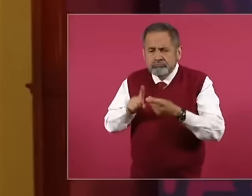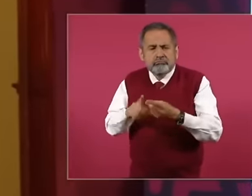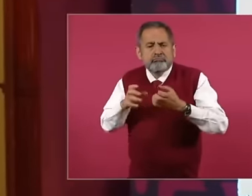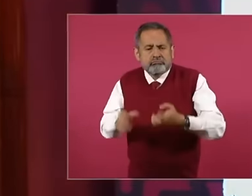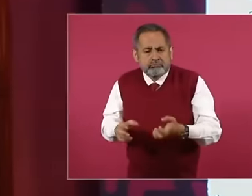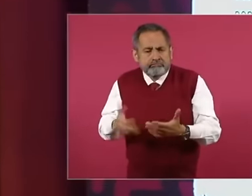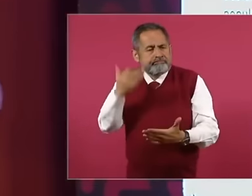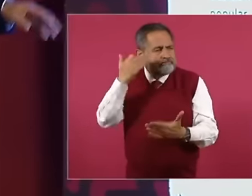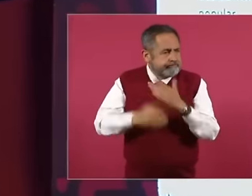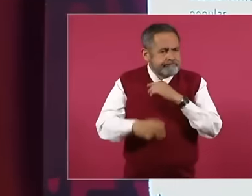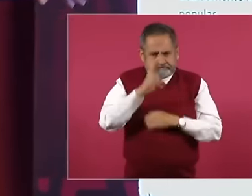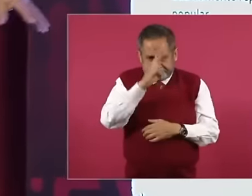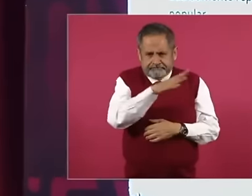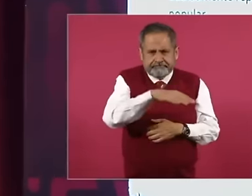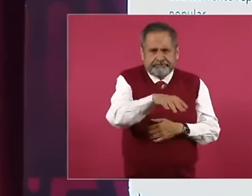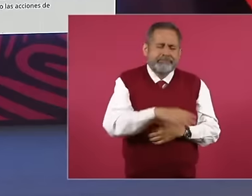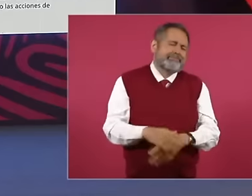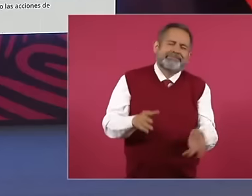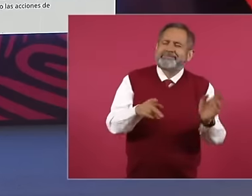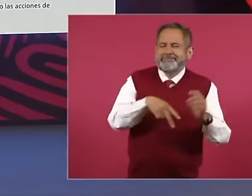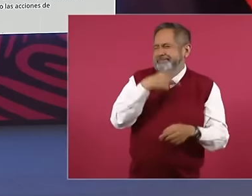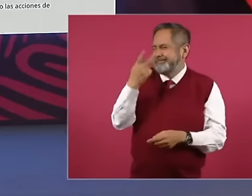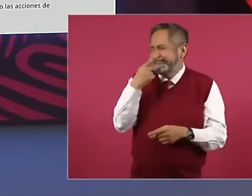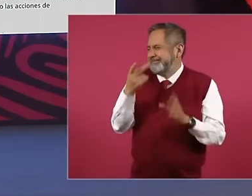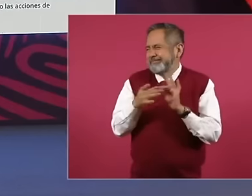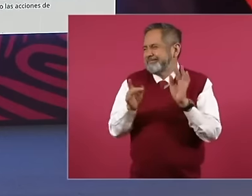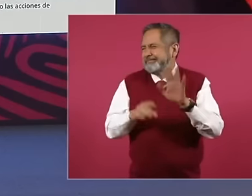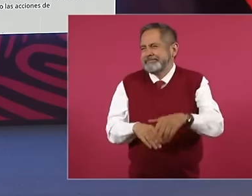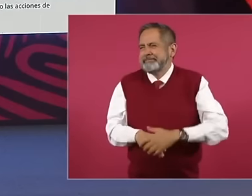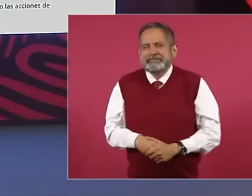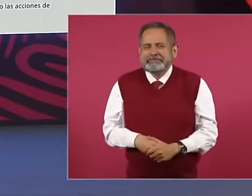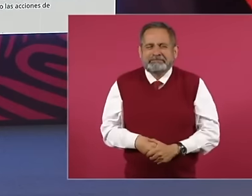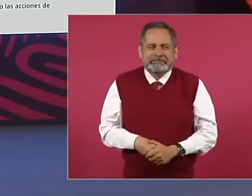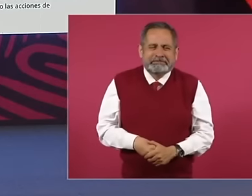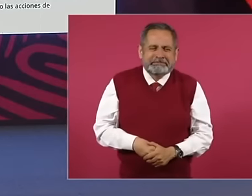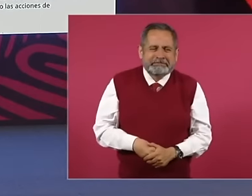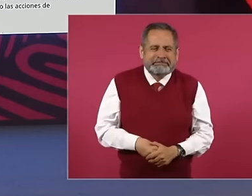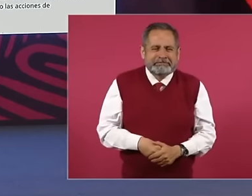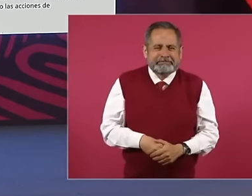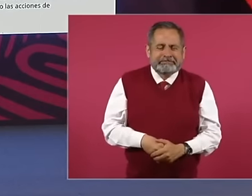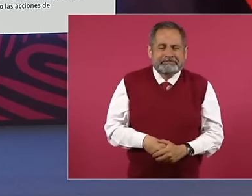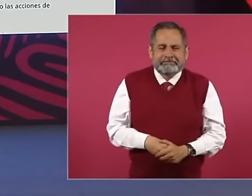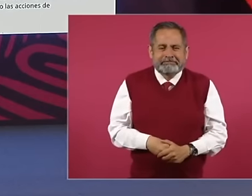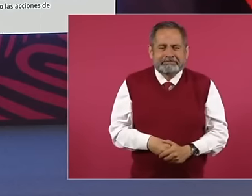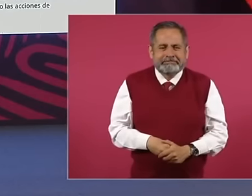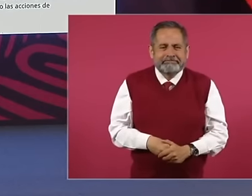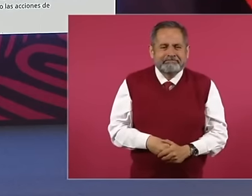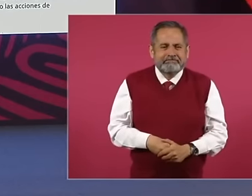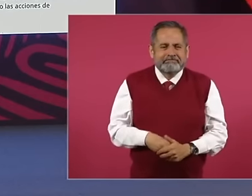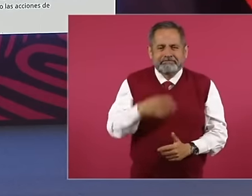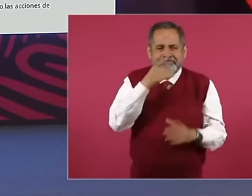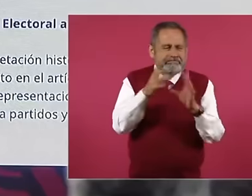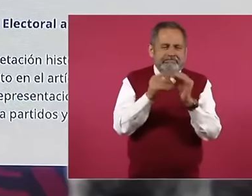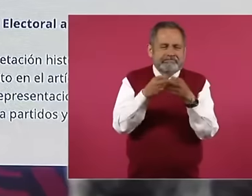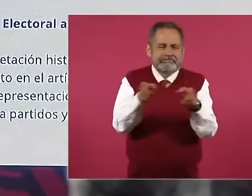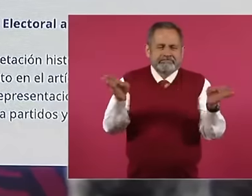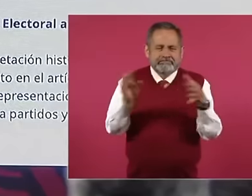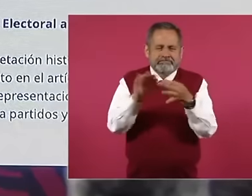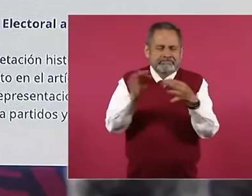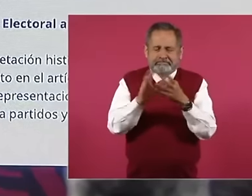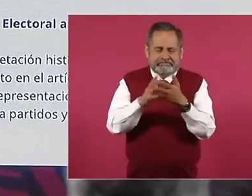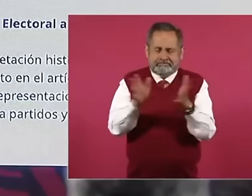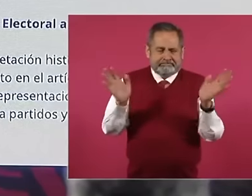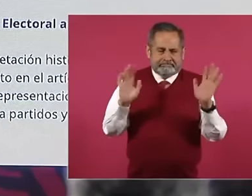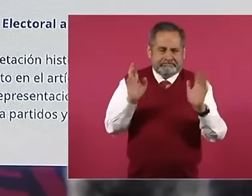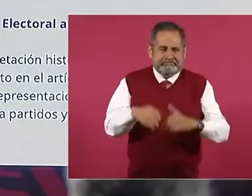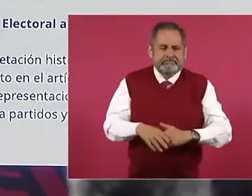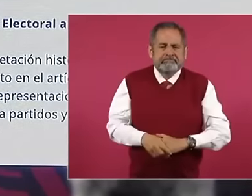and representativeness, not because this is this, the general framework is a